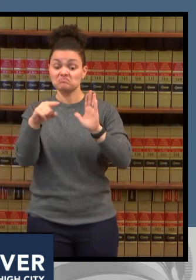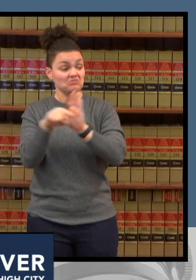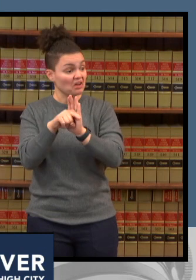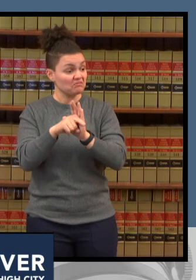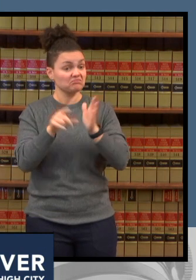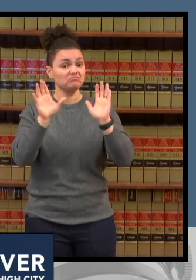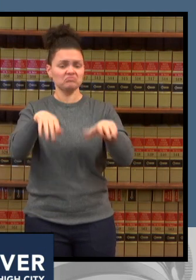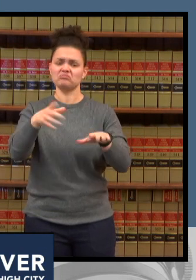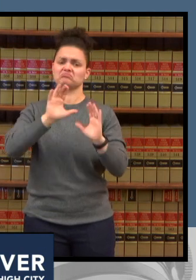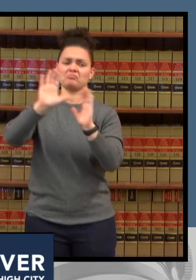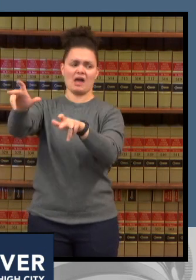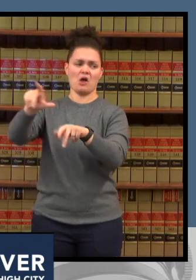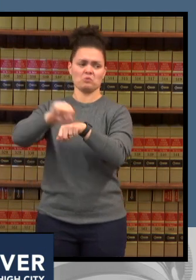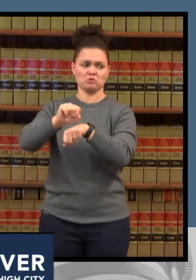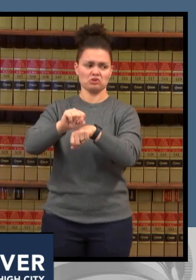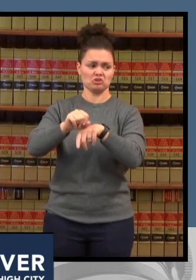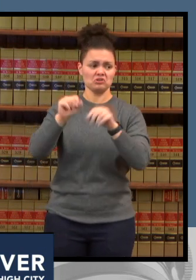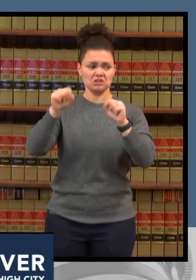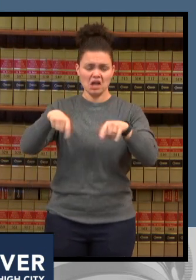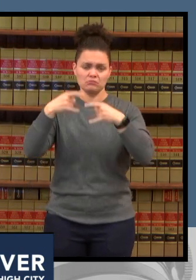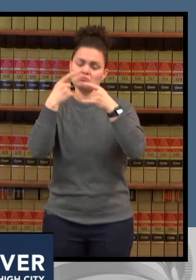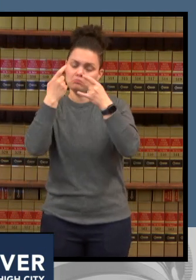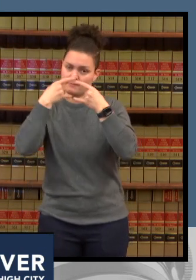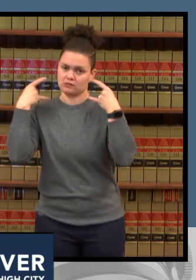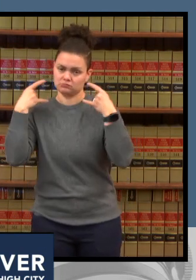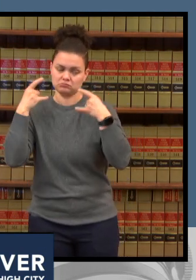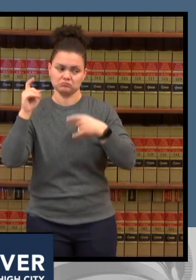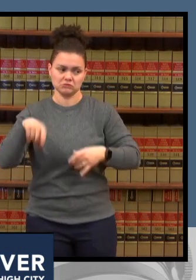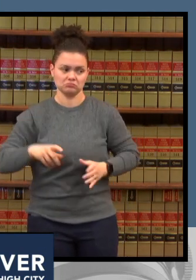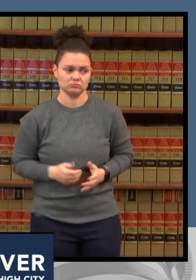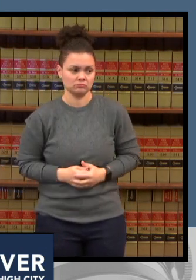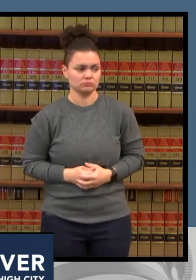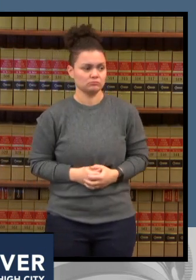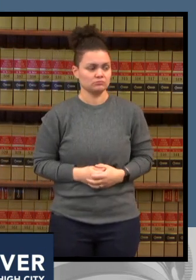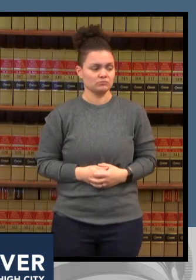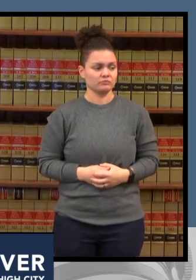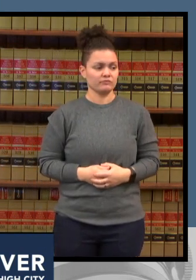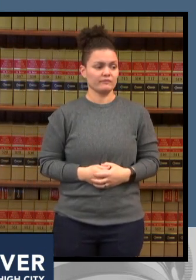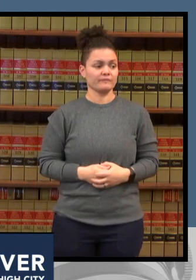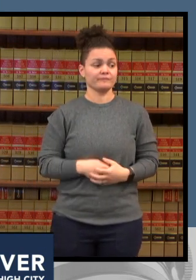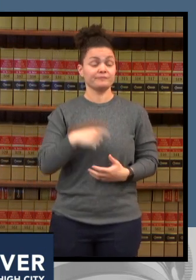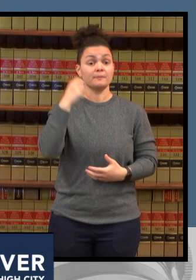time you develop symptoms please stay home and test and follow the protocols next slide please